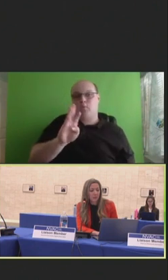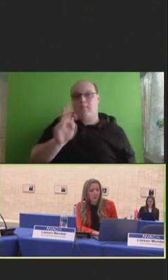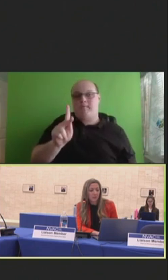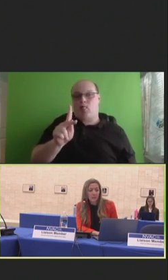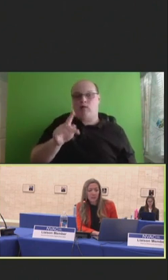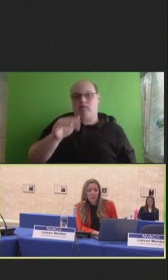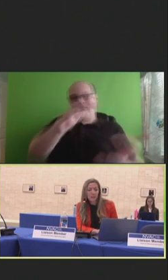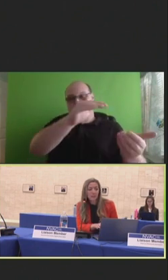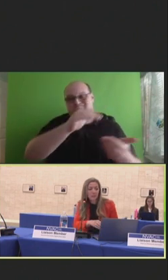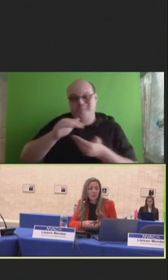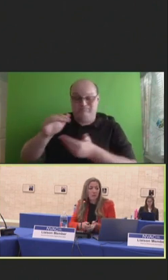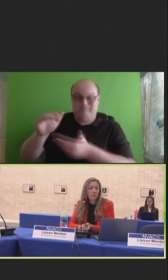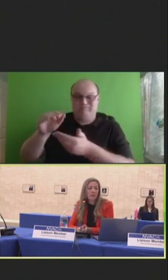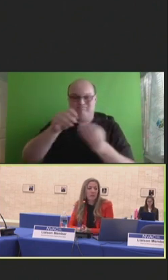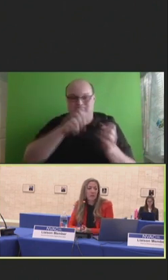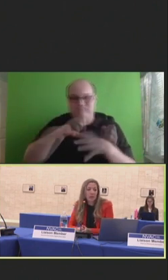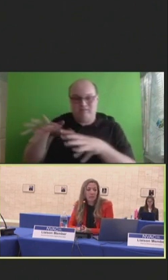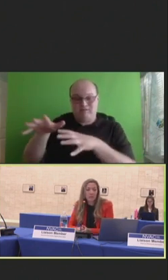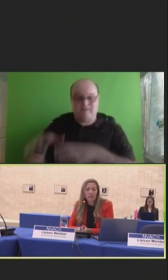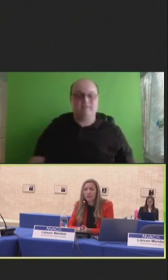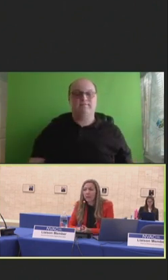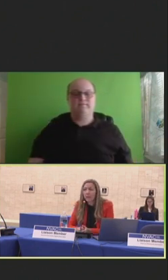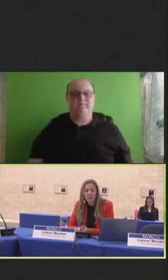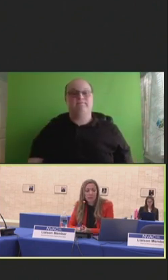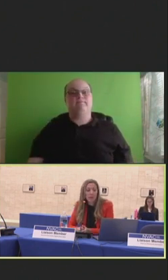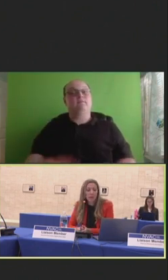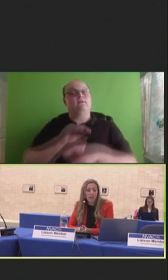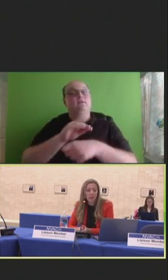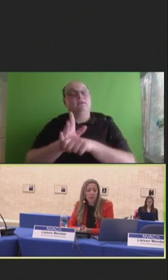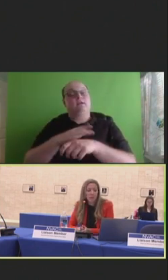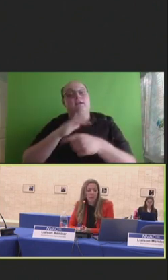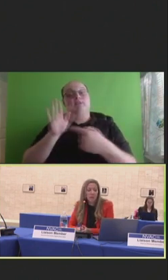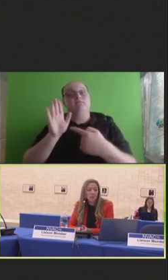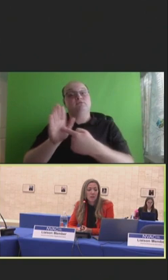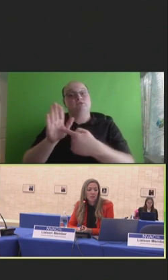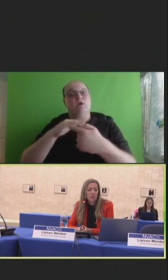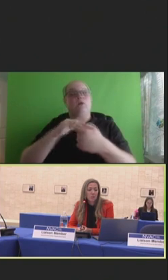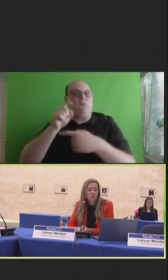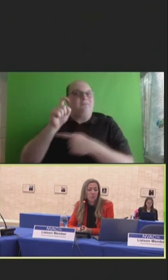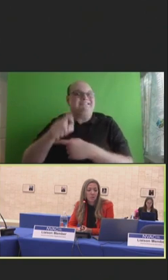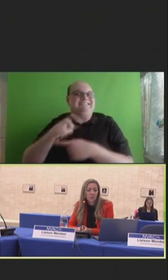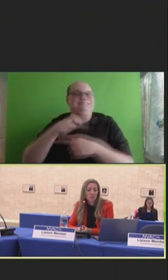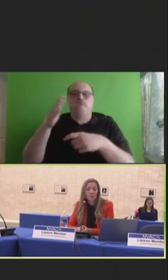Finally, the COVID-19 pandemic has highlighted the ongoing need to share participant clinical